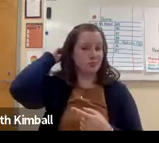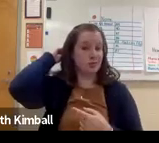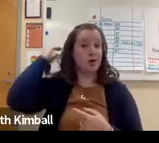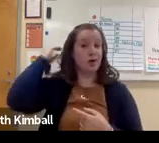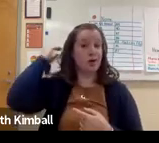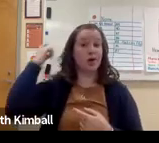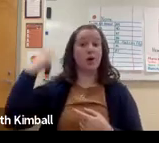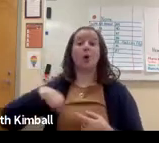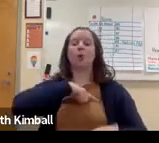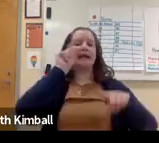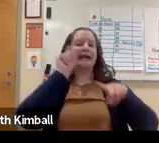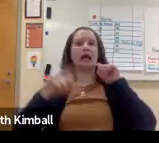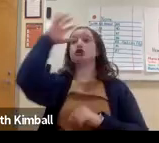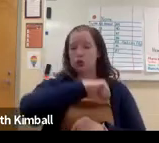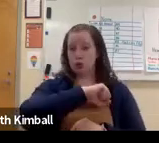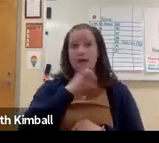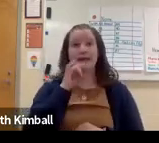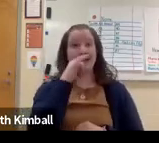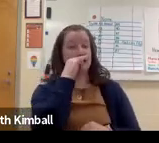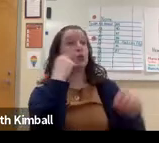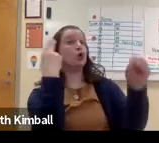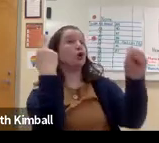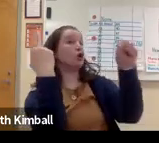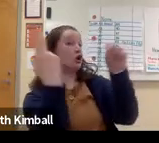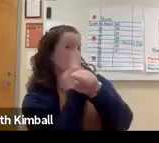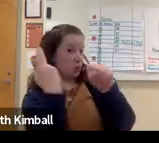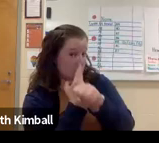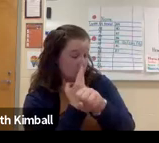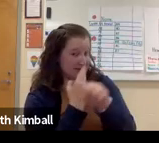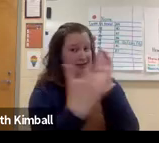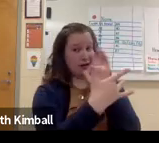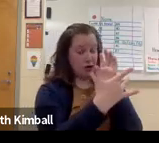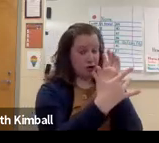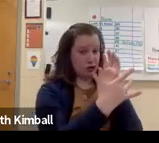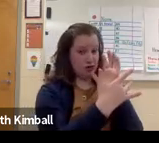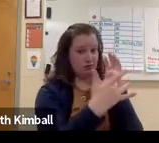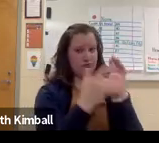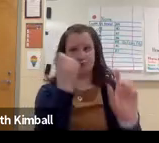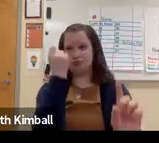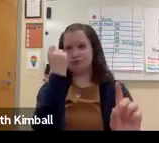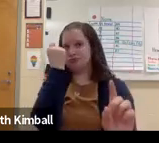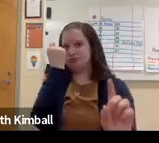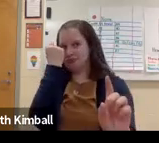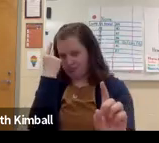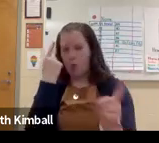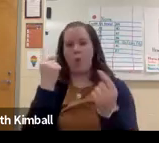I can't emphasize enough how important it is for us to not assume that just because our students use